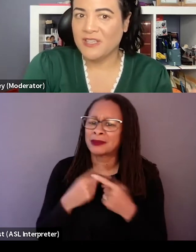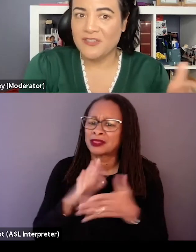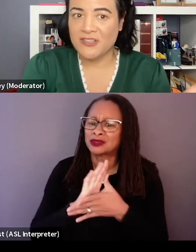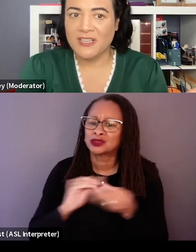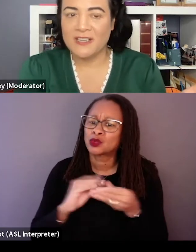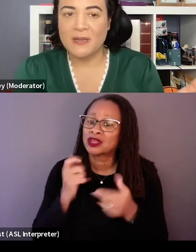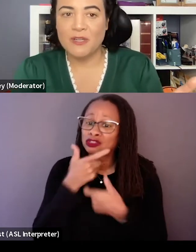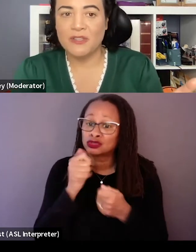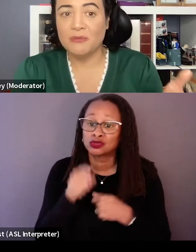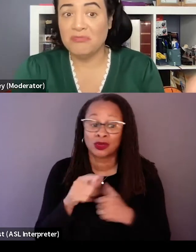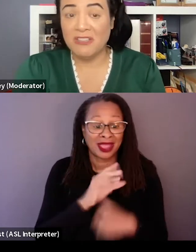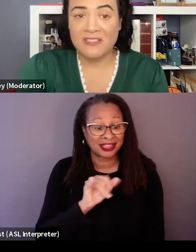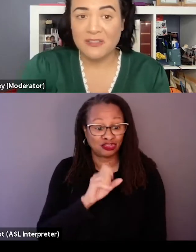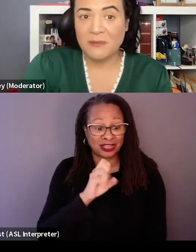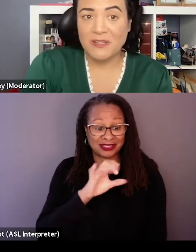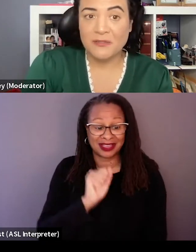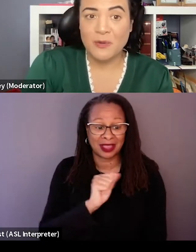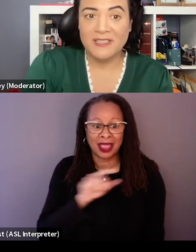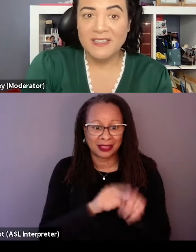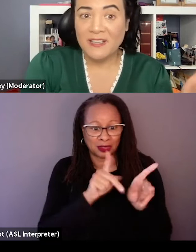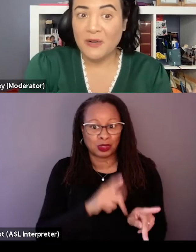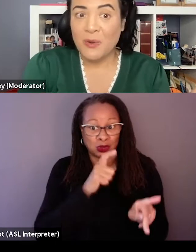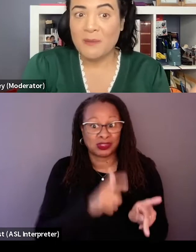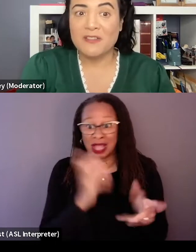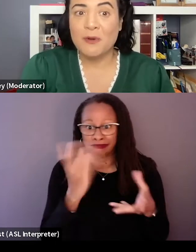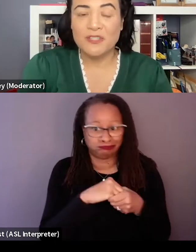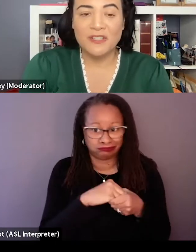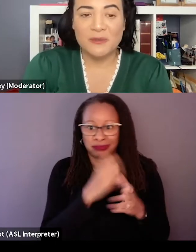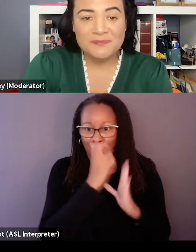and Jessica as someone who doesn't consider themselves one, what about it spoke to you?